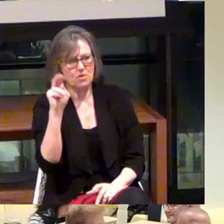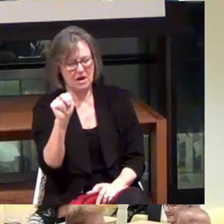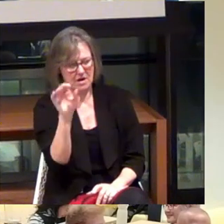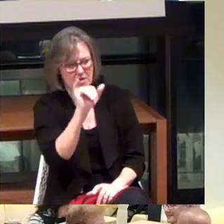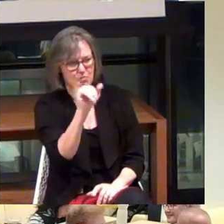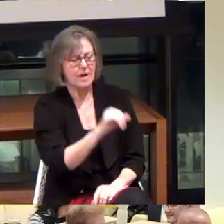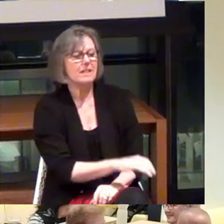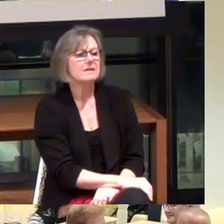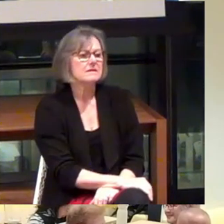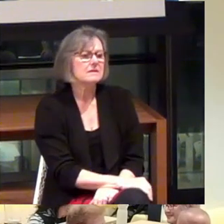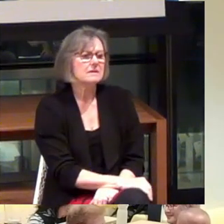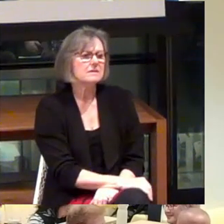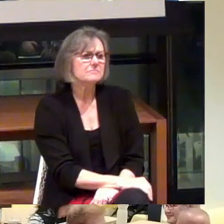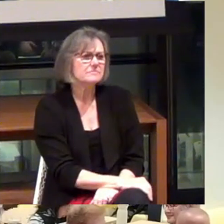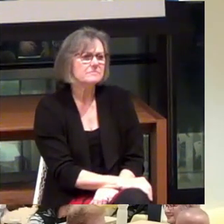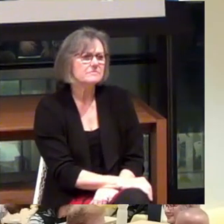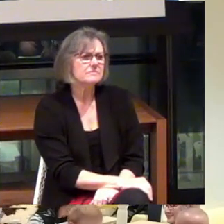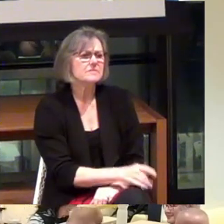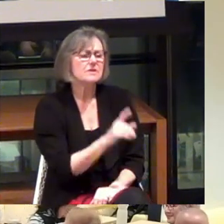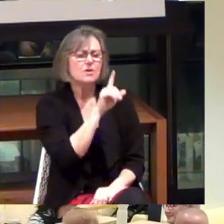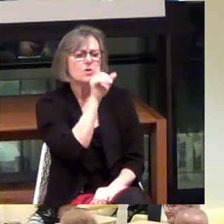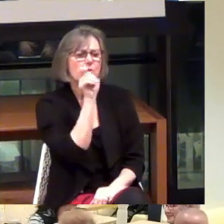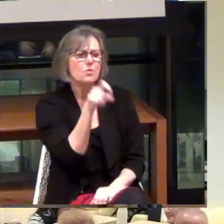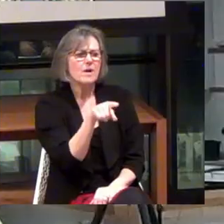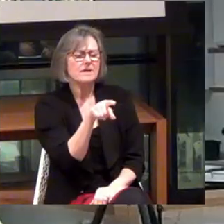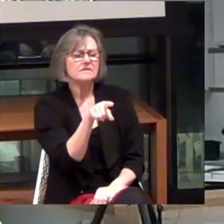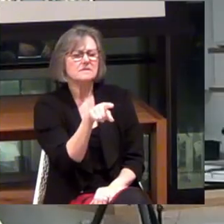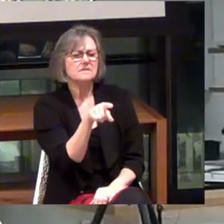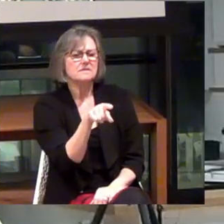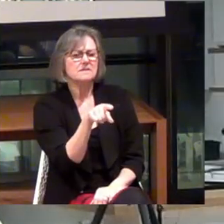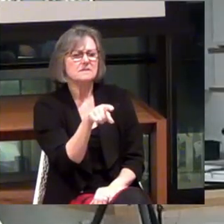This is less of a question, more of a statement.